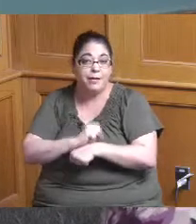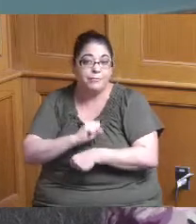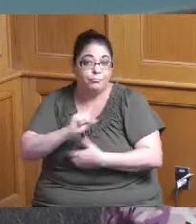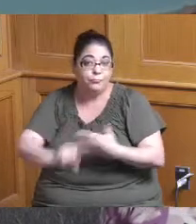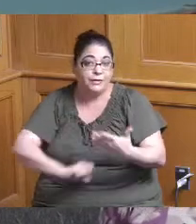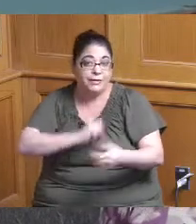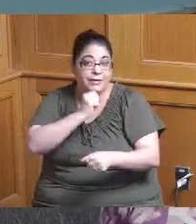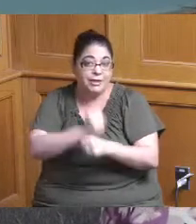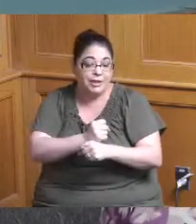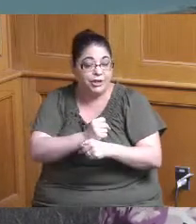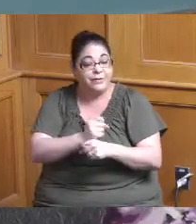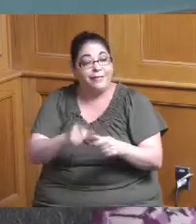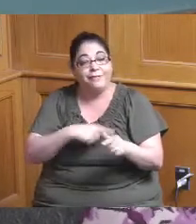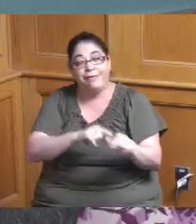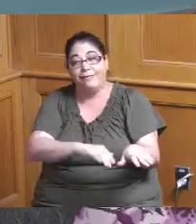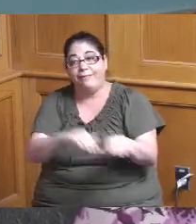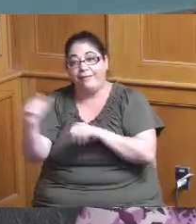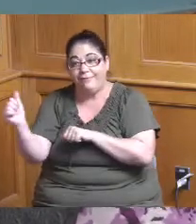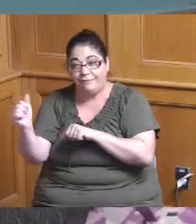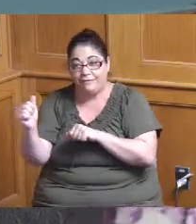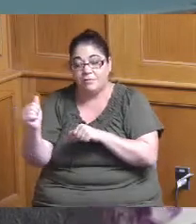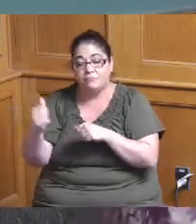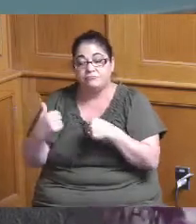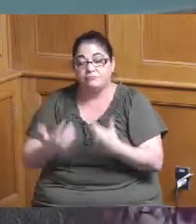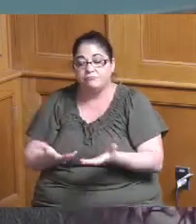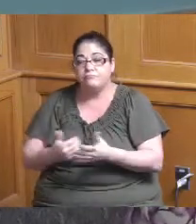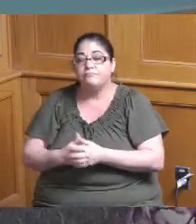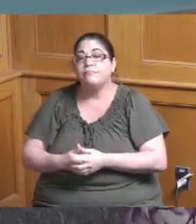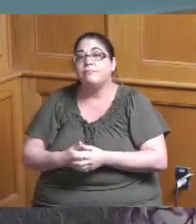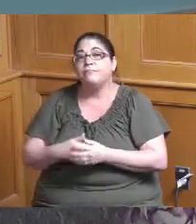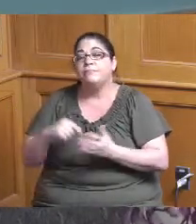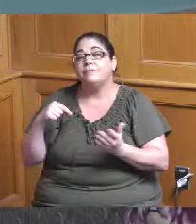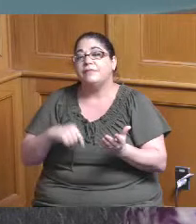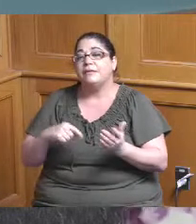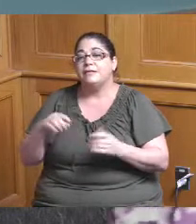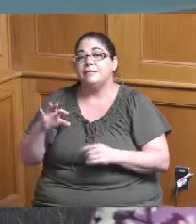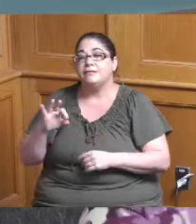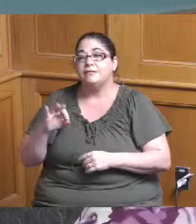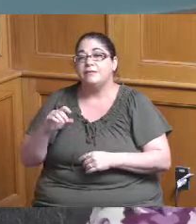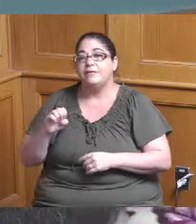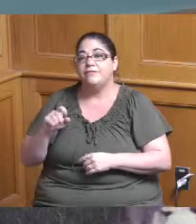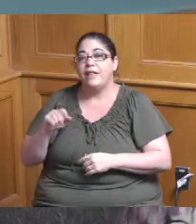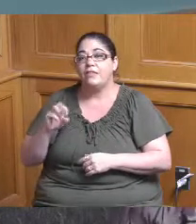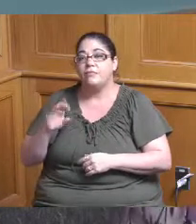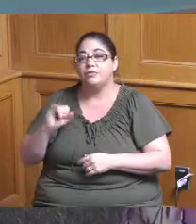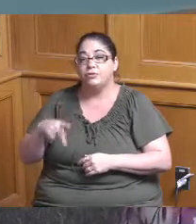leave but this fellowship program they actually would be doing some work they're not just walking